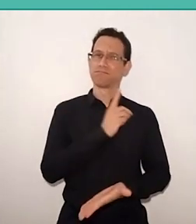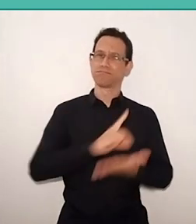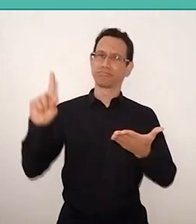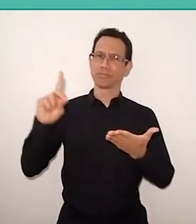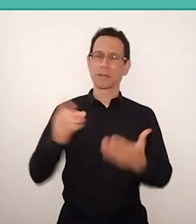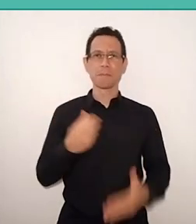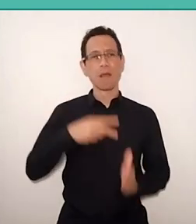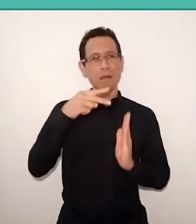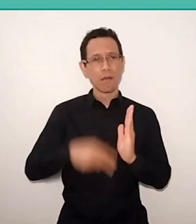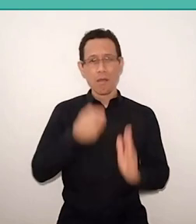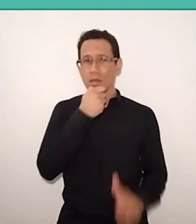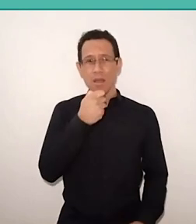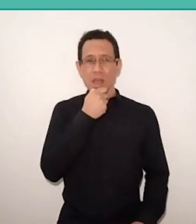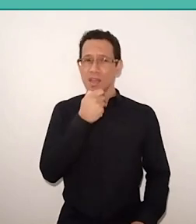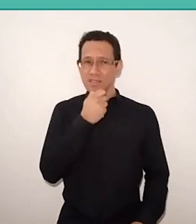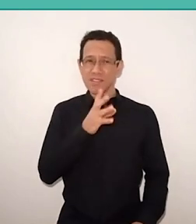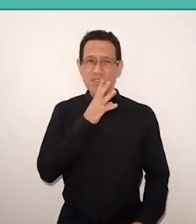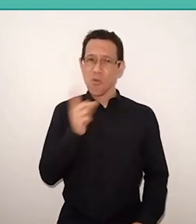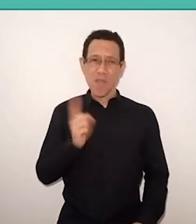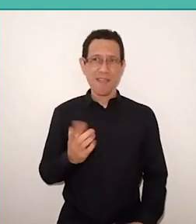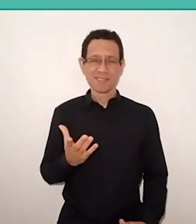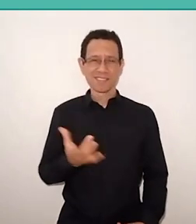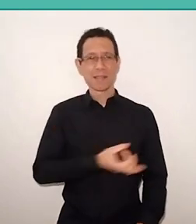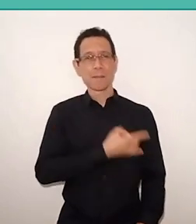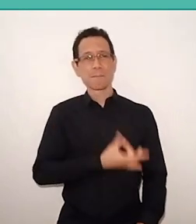but who is afraid of Paulo Freire?